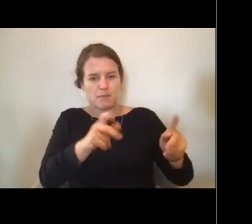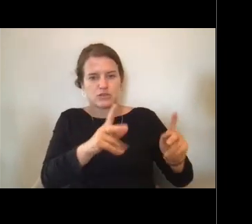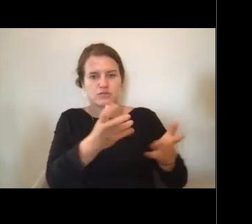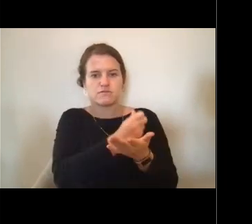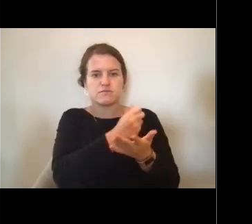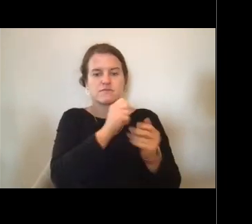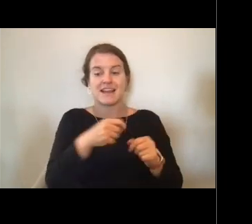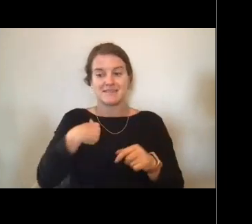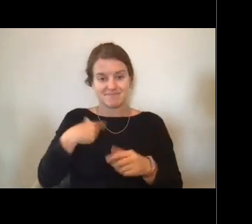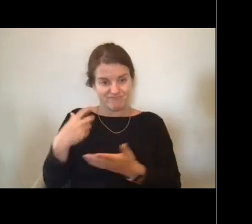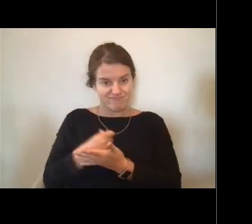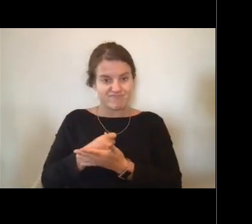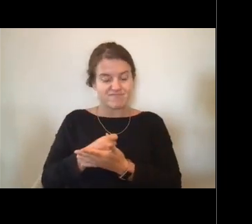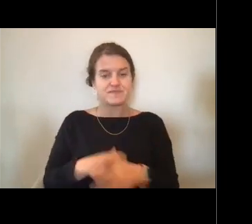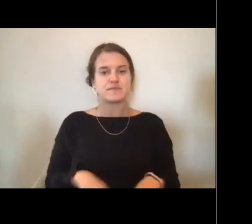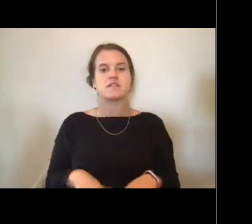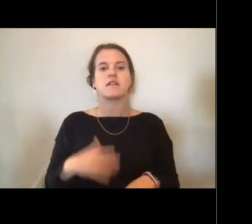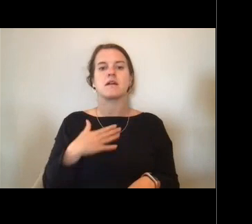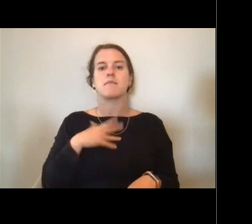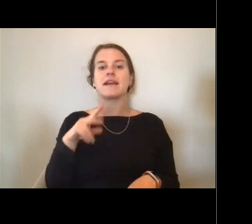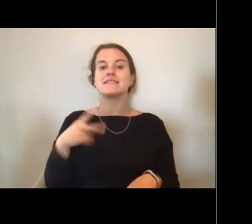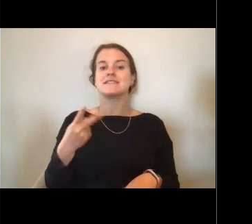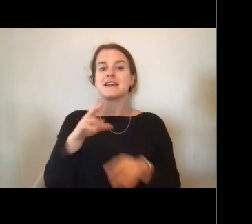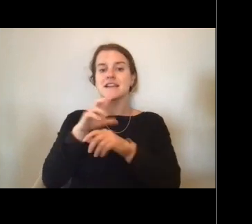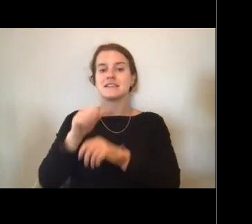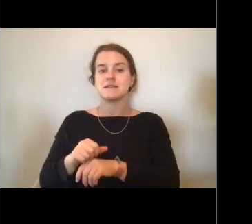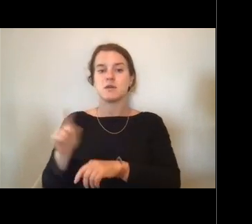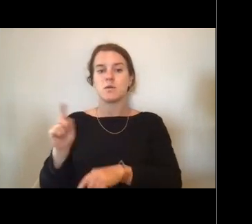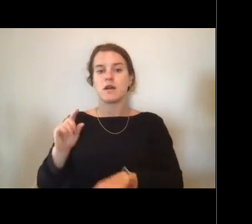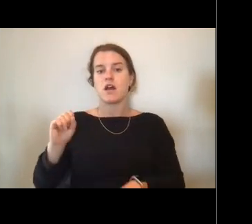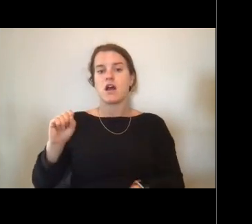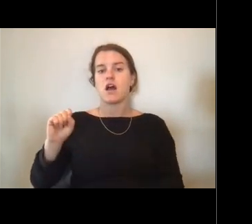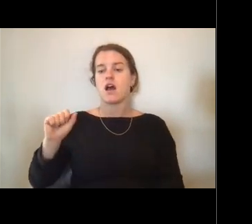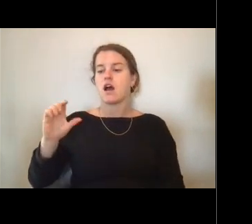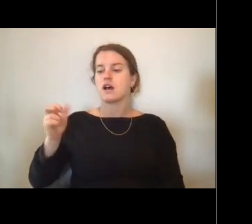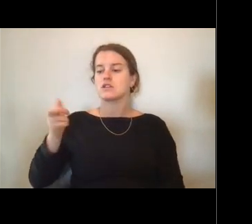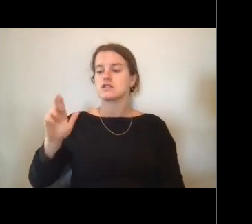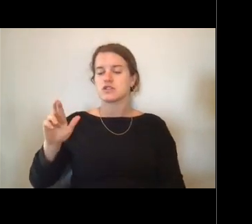I went to the Oscar Dyson. This was my first time being in Alaska